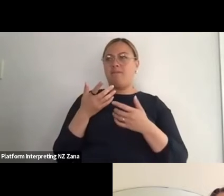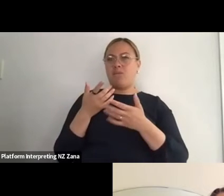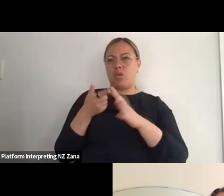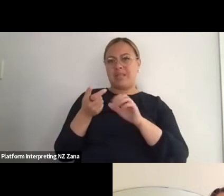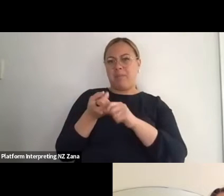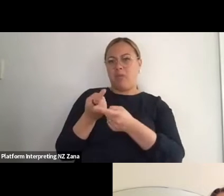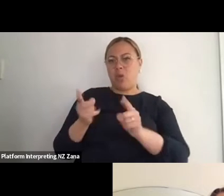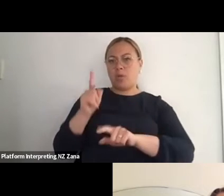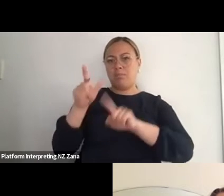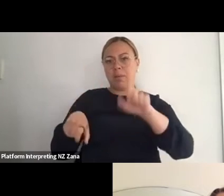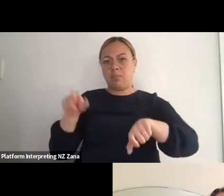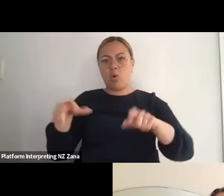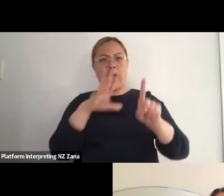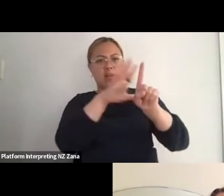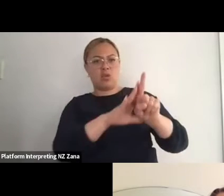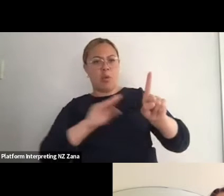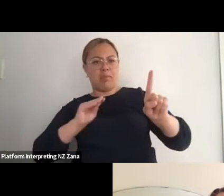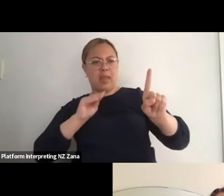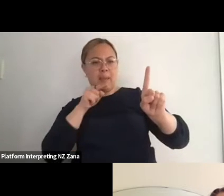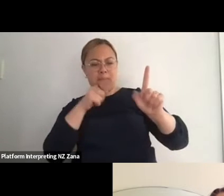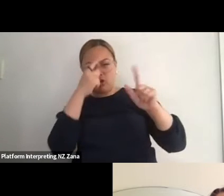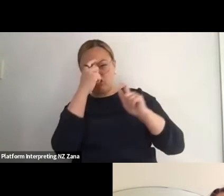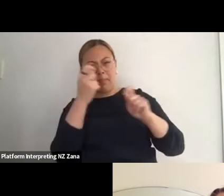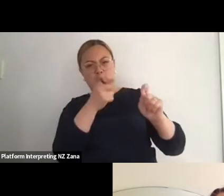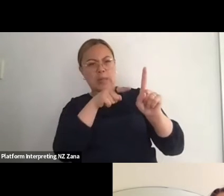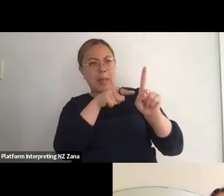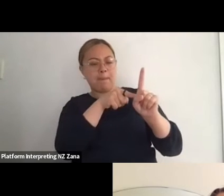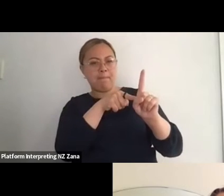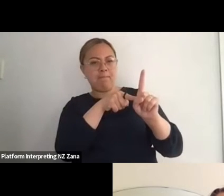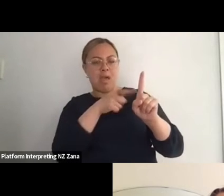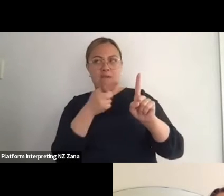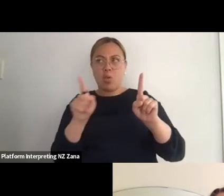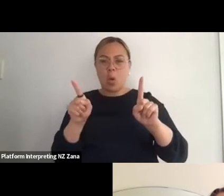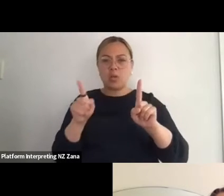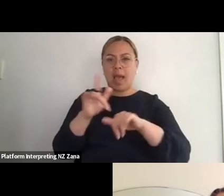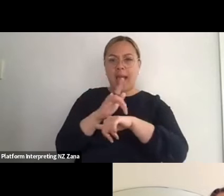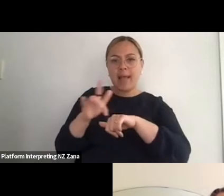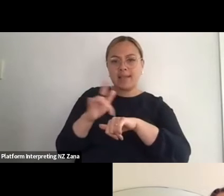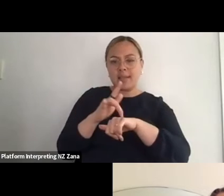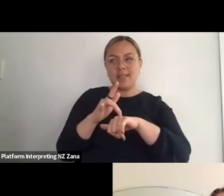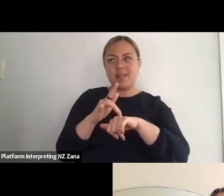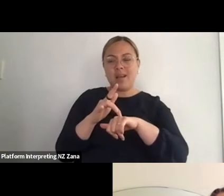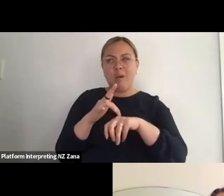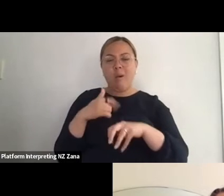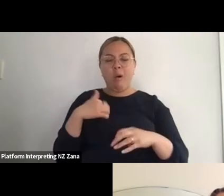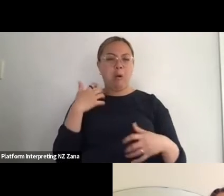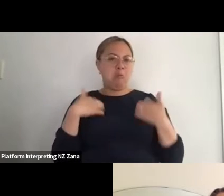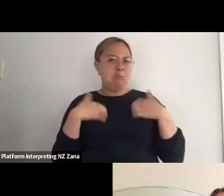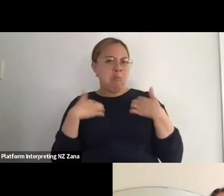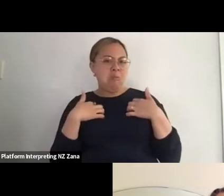means to me. So it's a very fun topic as well, and it allowed me also to have great costumes which